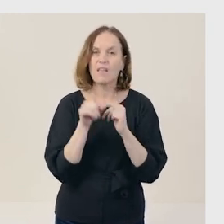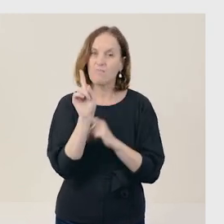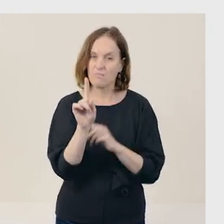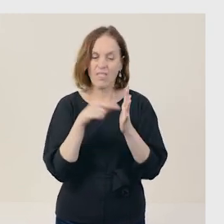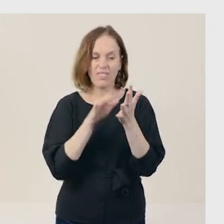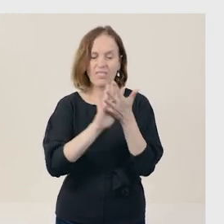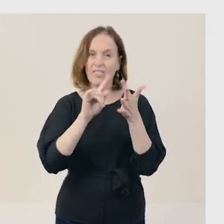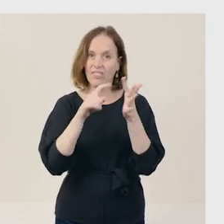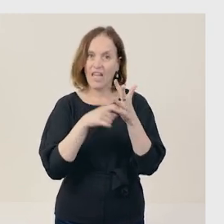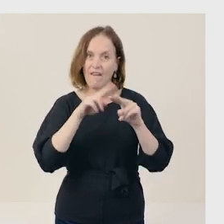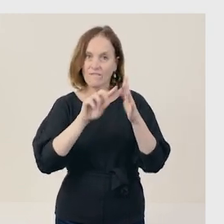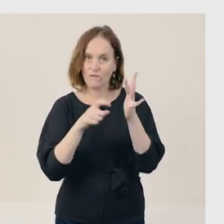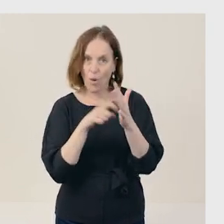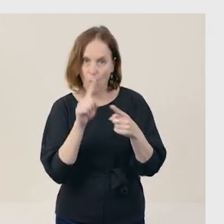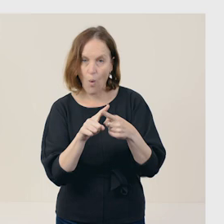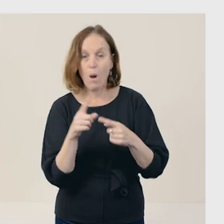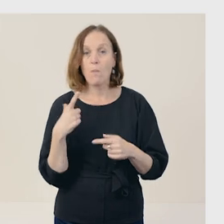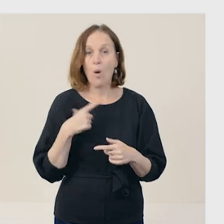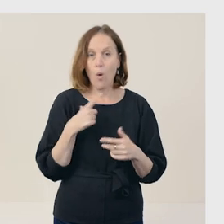'Because' shows a reason or cause, as in: